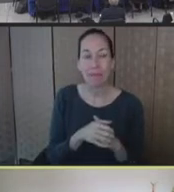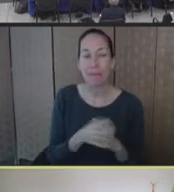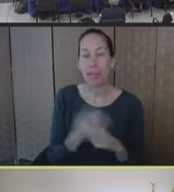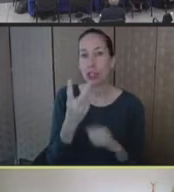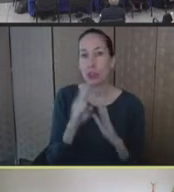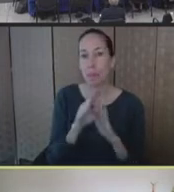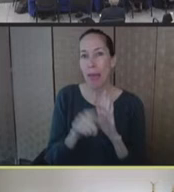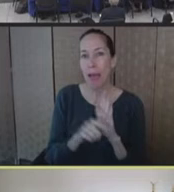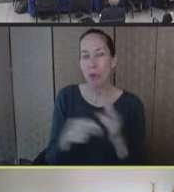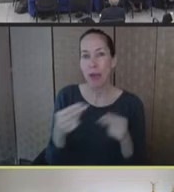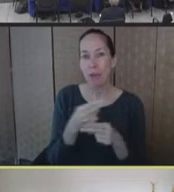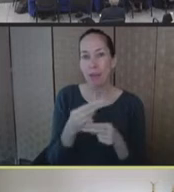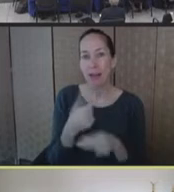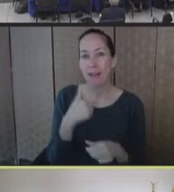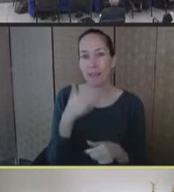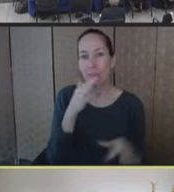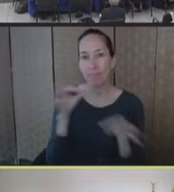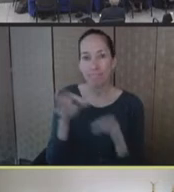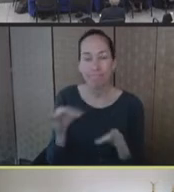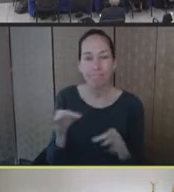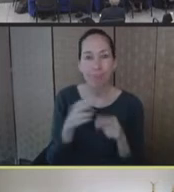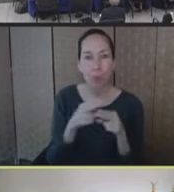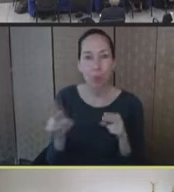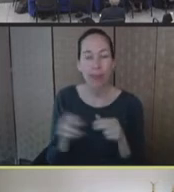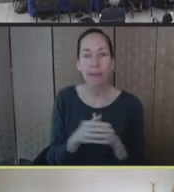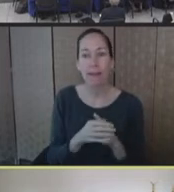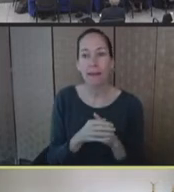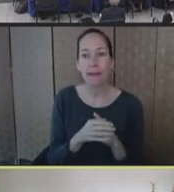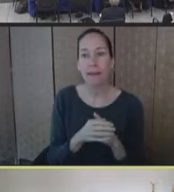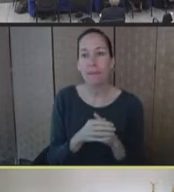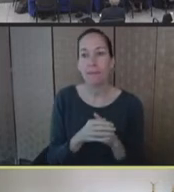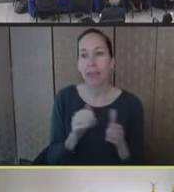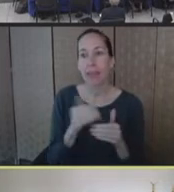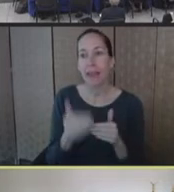and then we'll talk about our support of the monkeypox response.